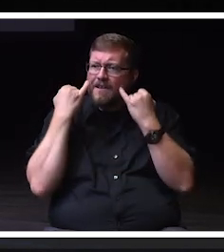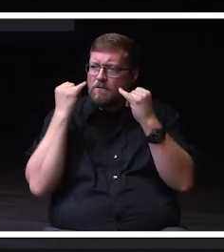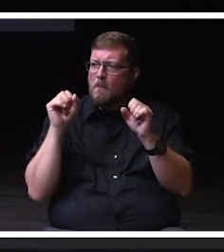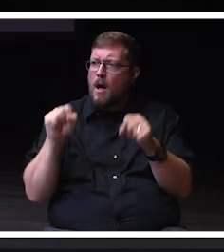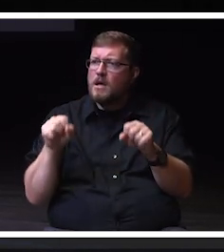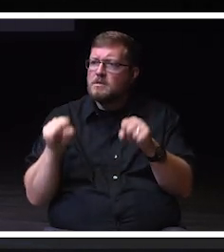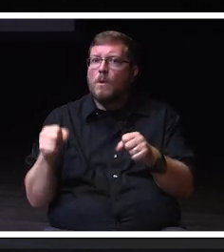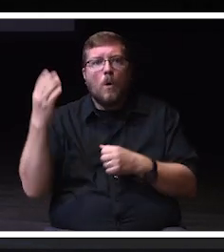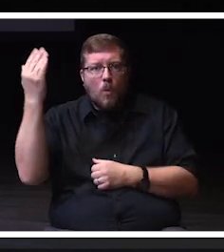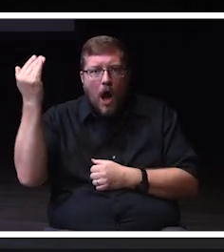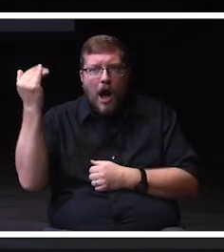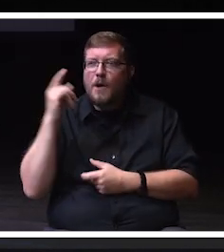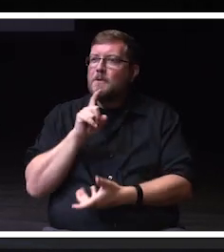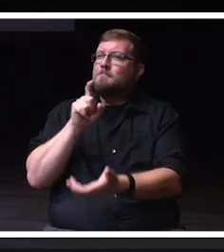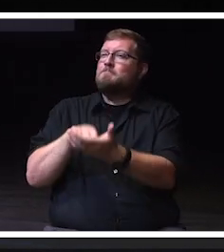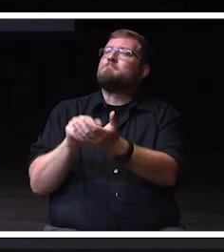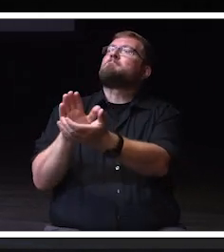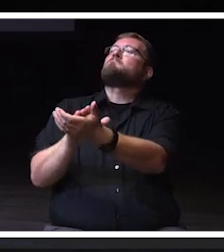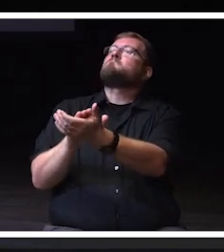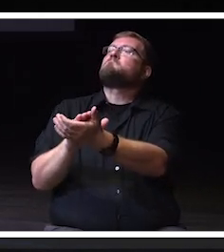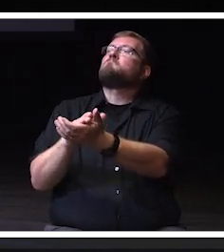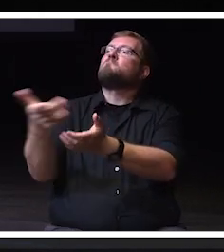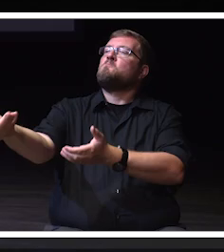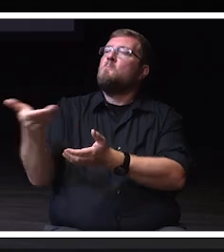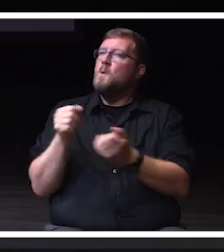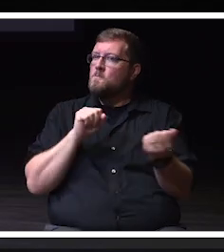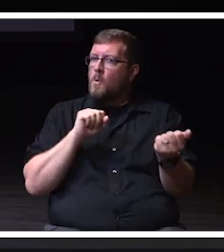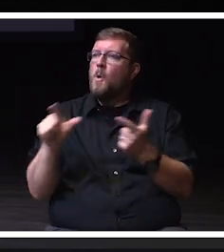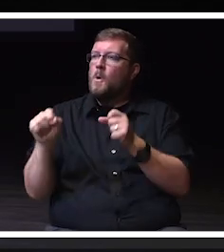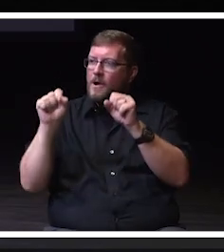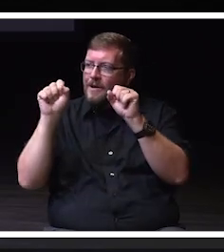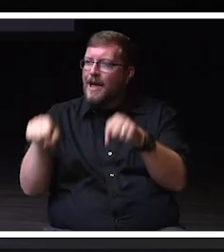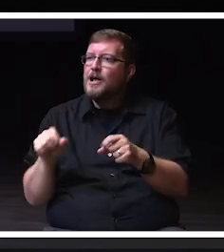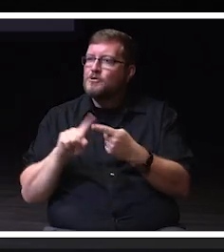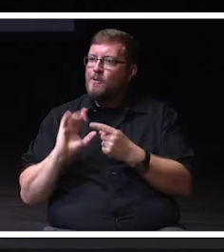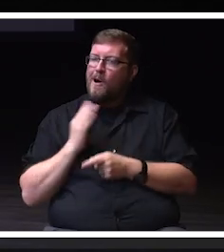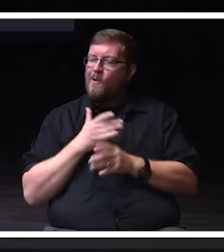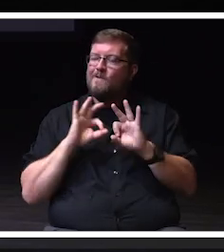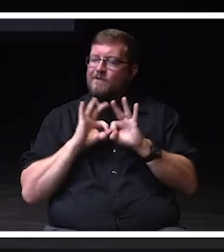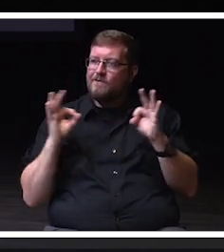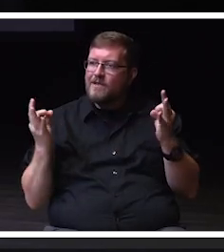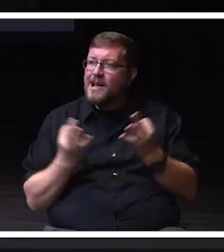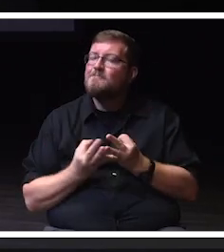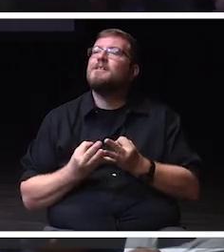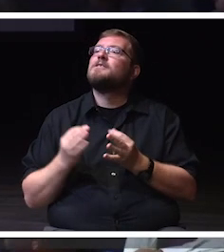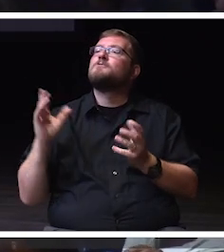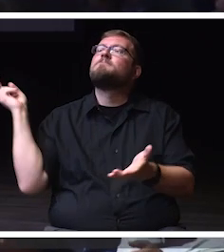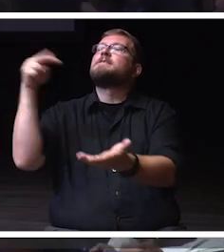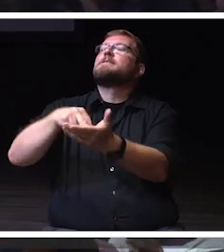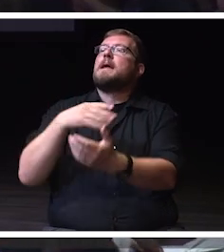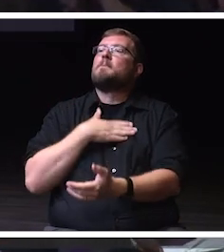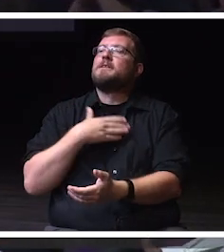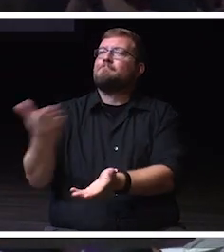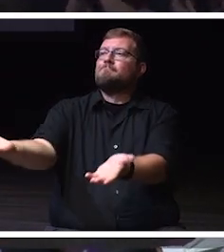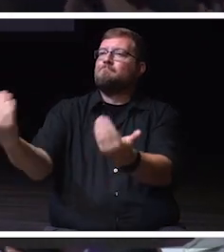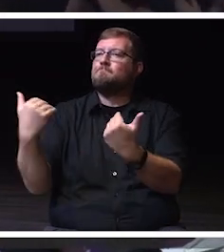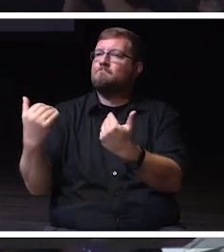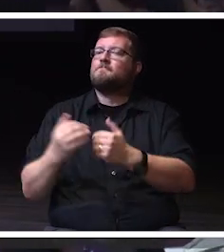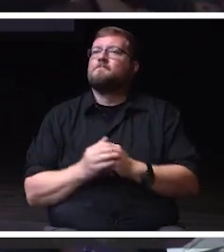so we can warmly welcome you to the Warhawk family. Please stand.